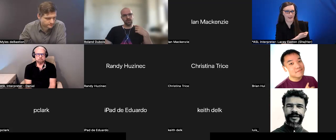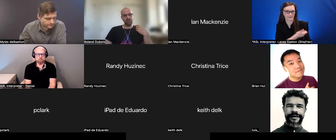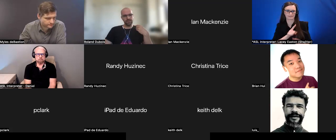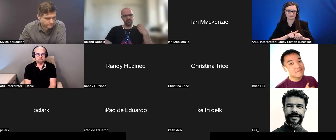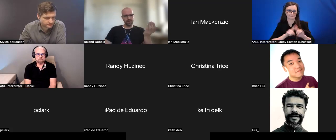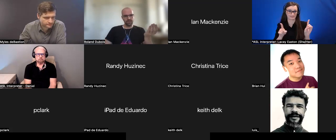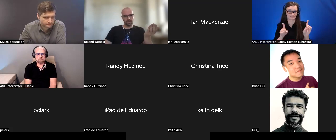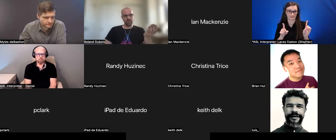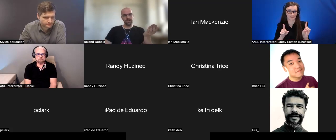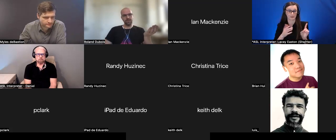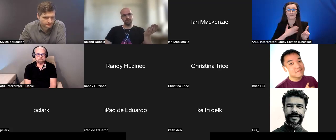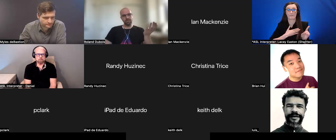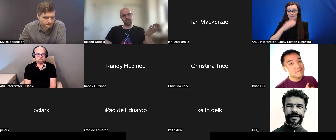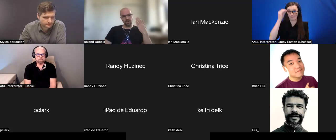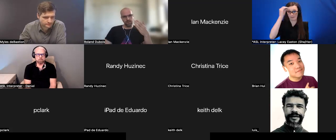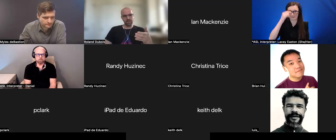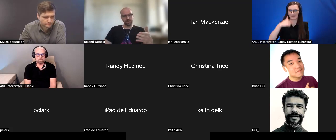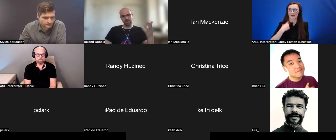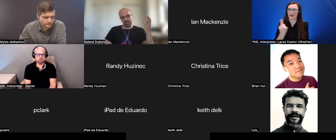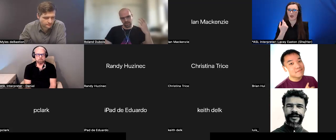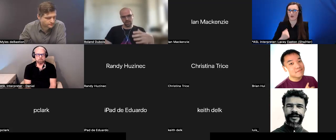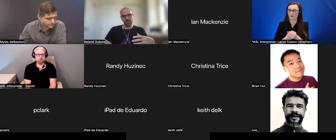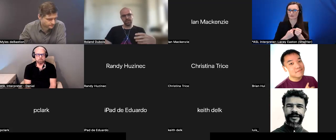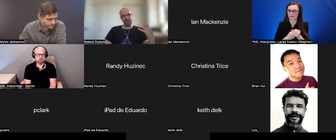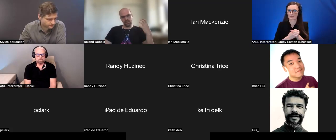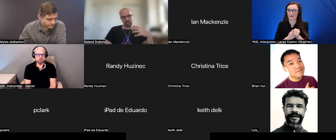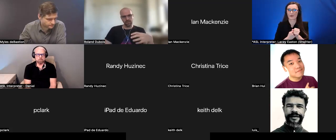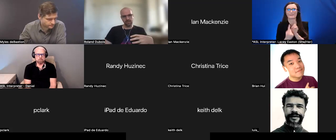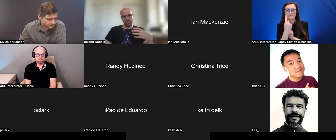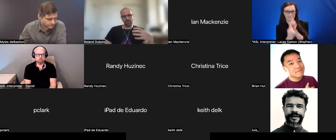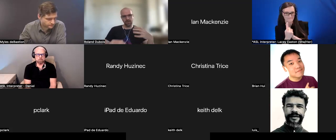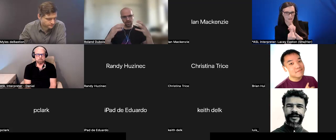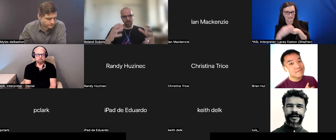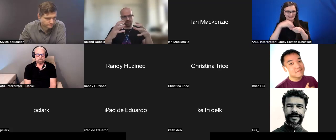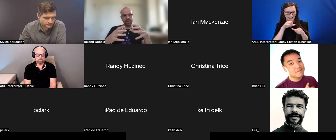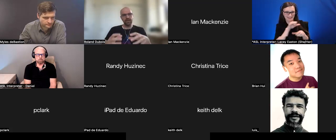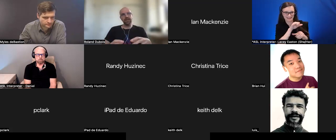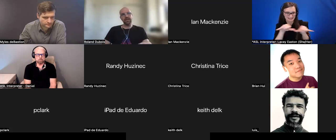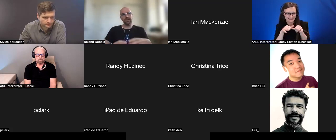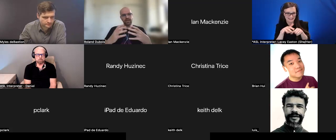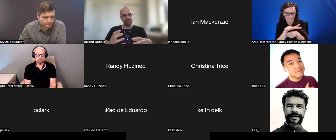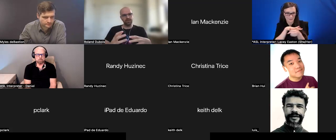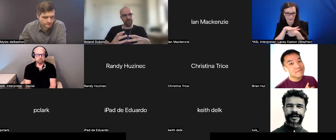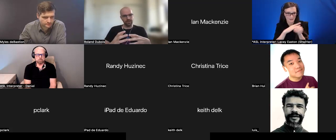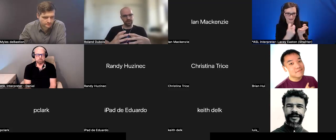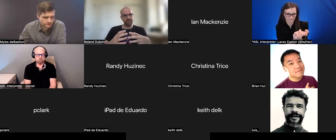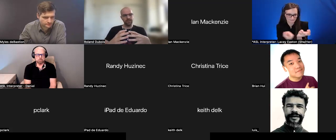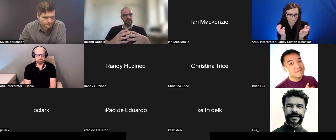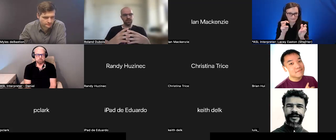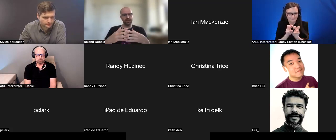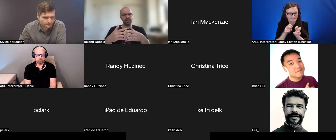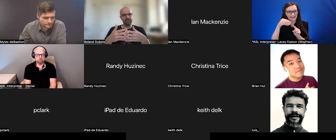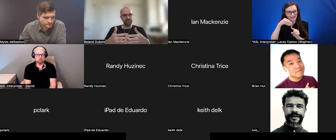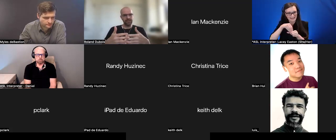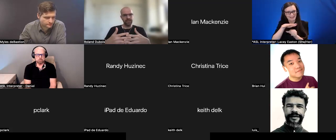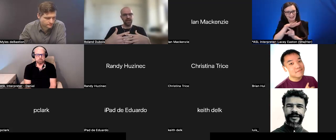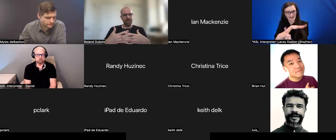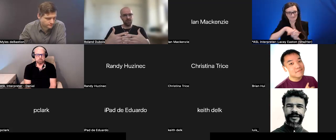always in favor of having people on the spot, in a location, in an environment, so you can see how